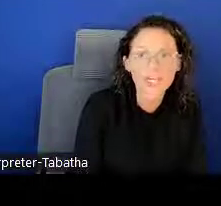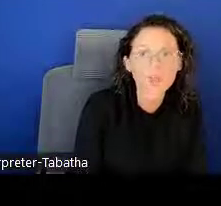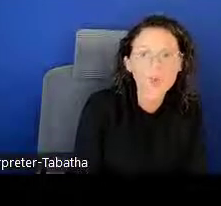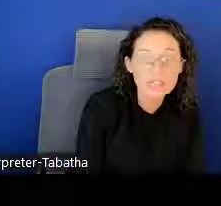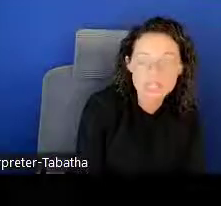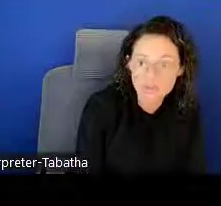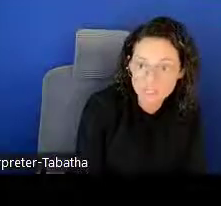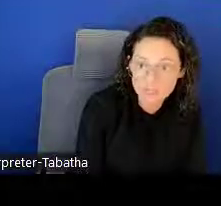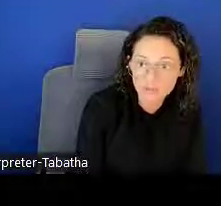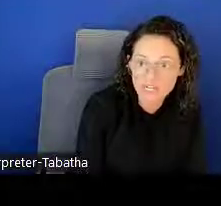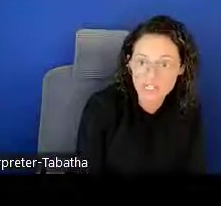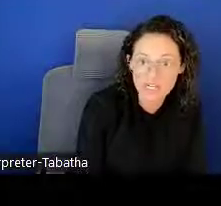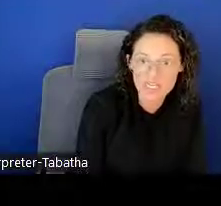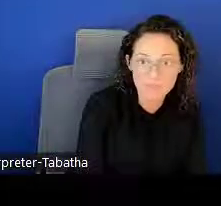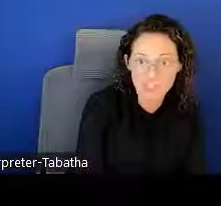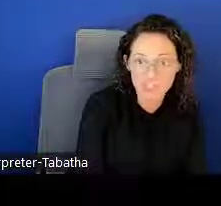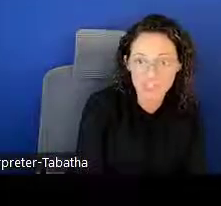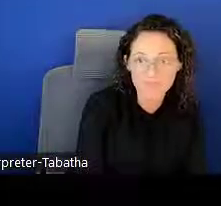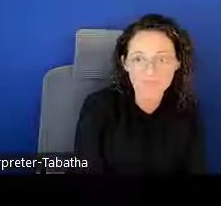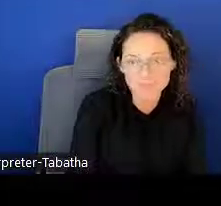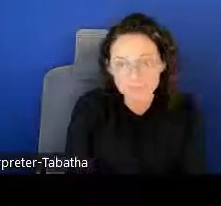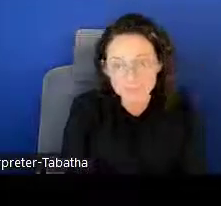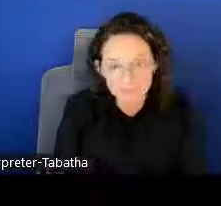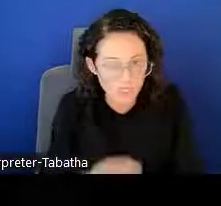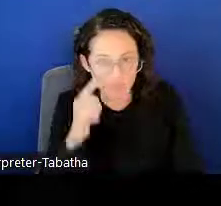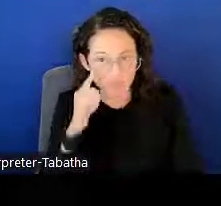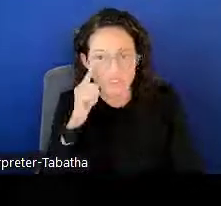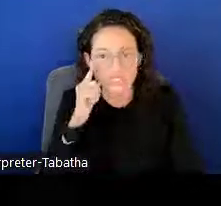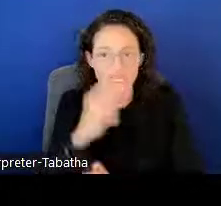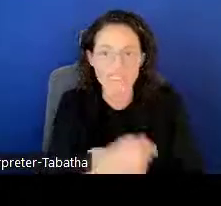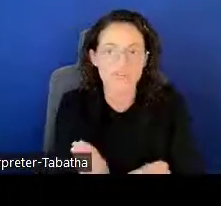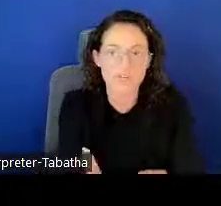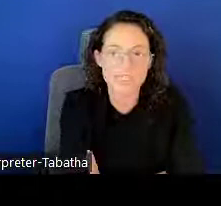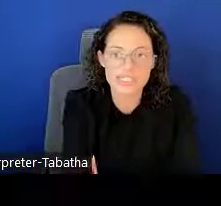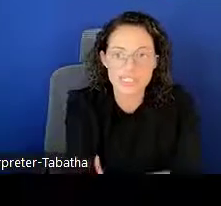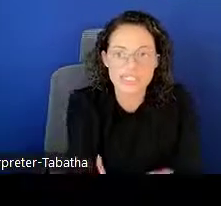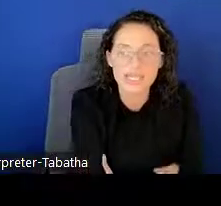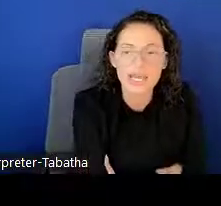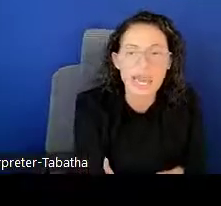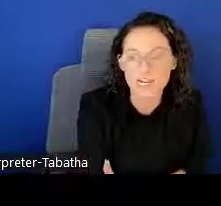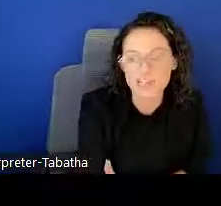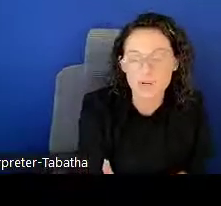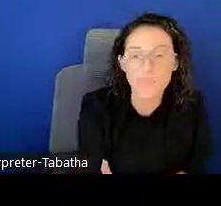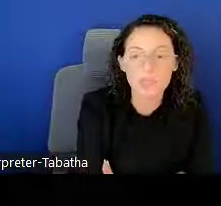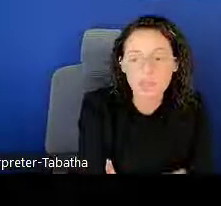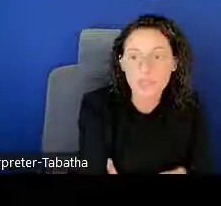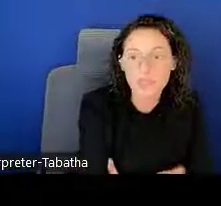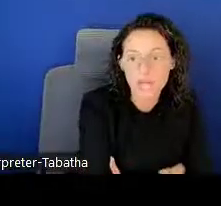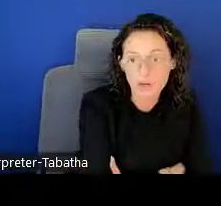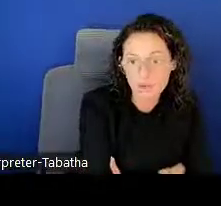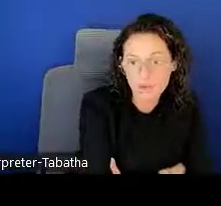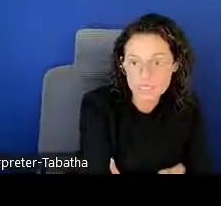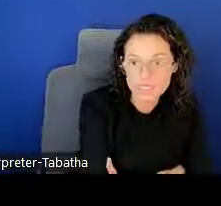including the degree information as mentioned. You'll see a list of all six extramural categories.